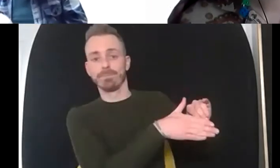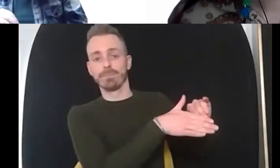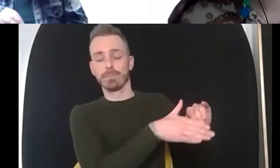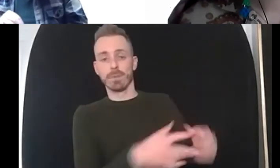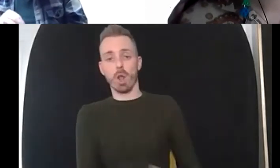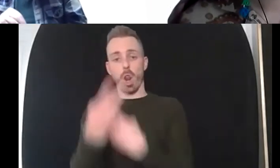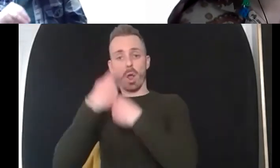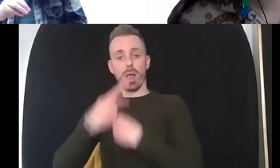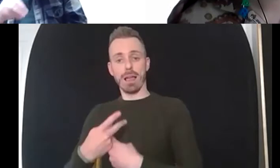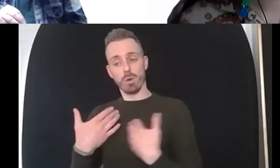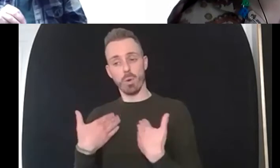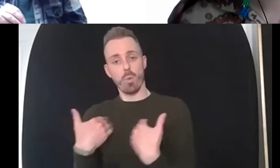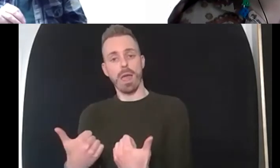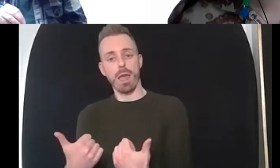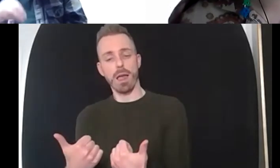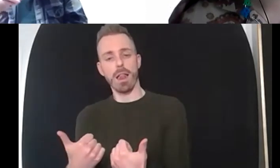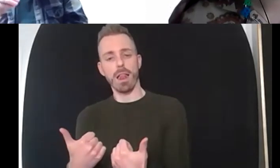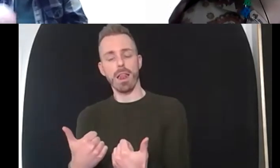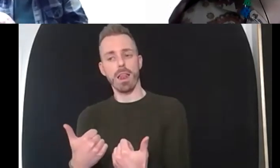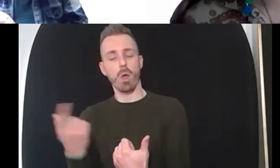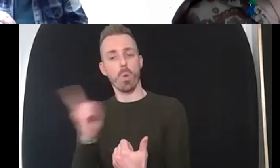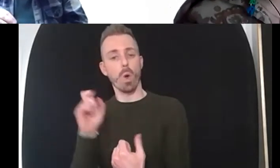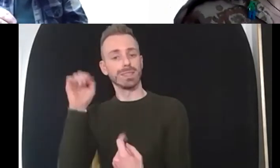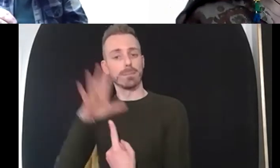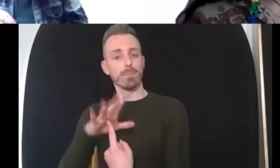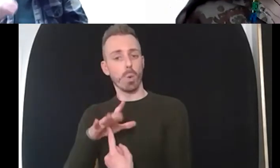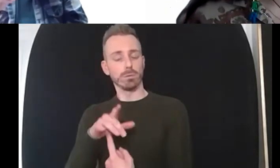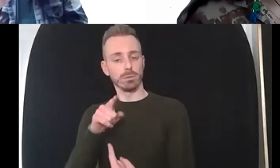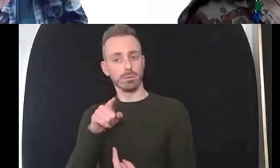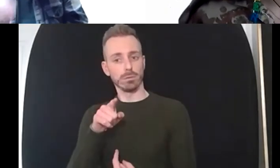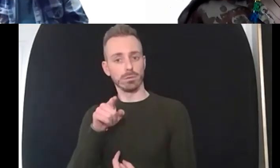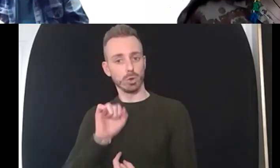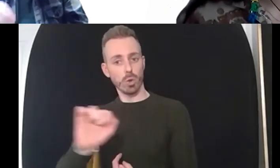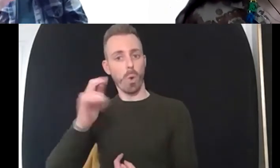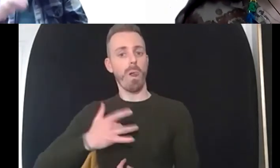these are things that really important when we're feeling good why are we feeling good what are the